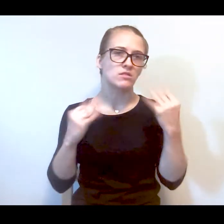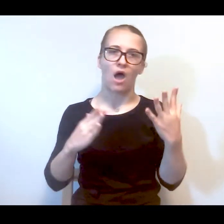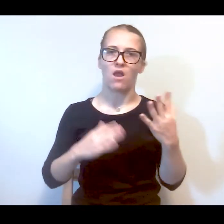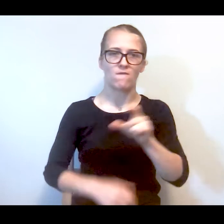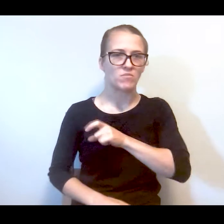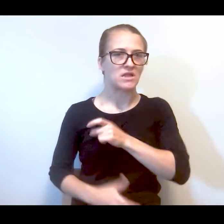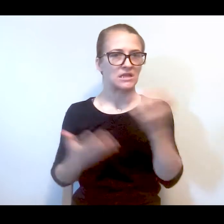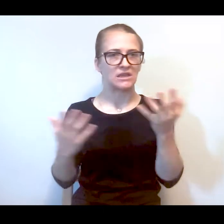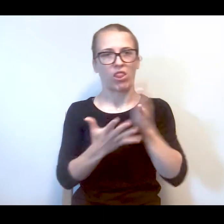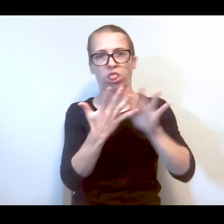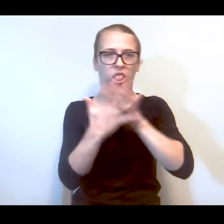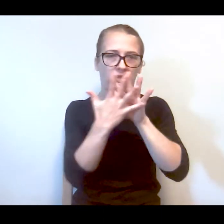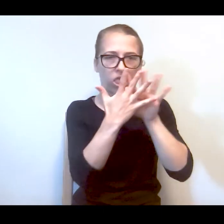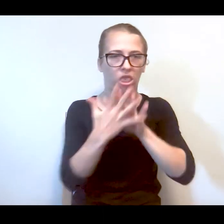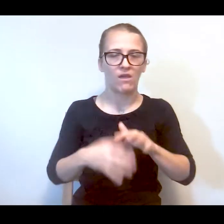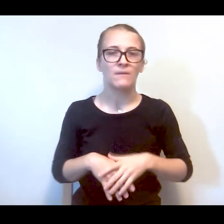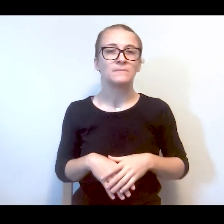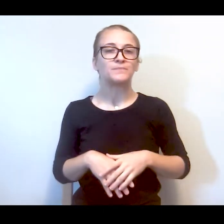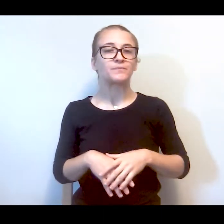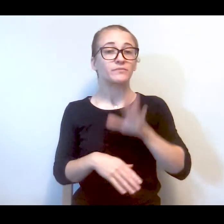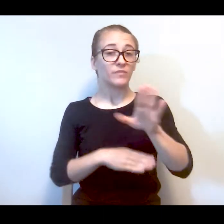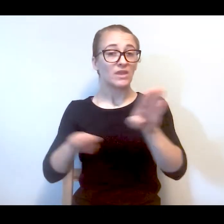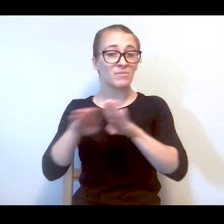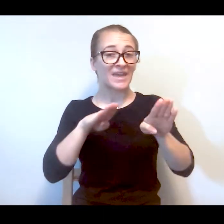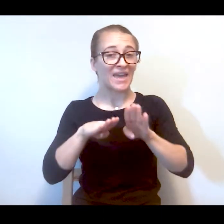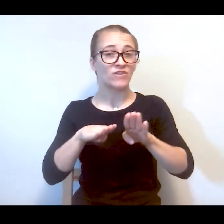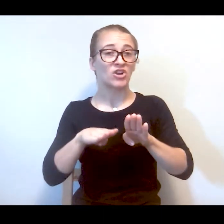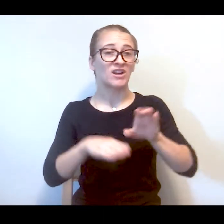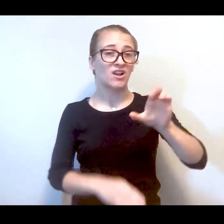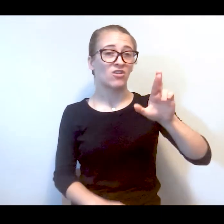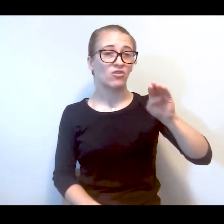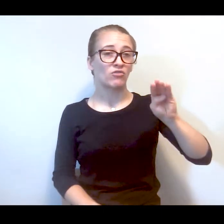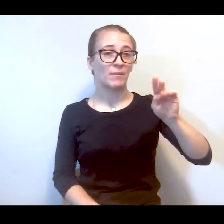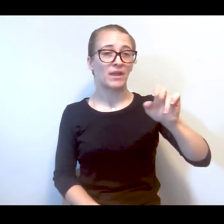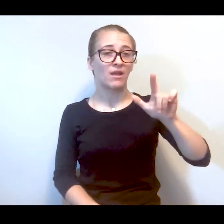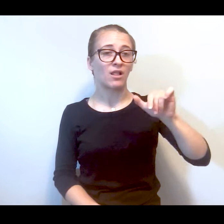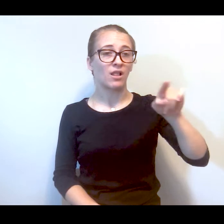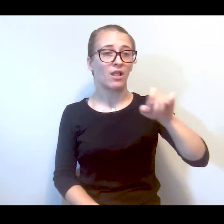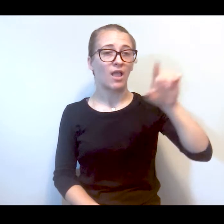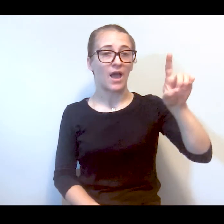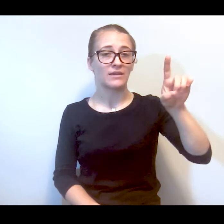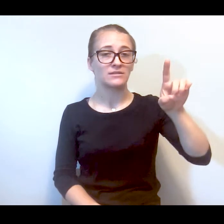lot of police, so his behavior is always criminalized. They always seem to say, why did you